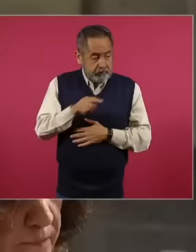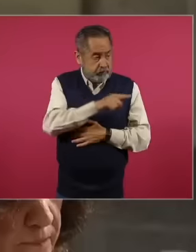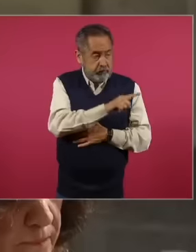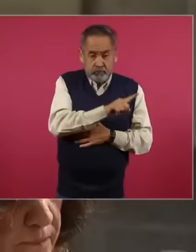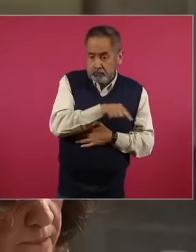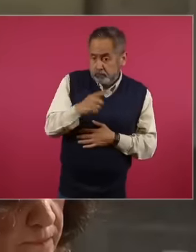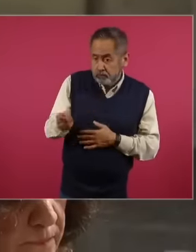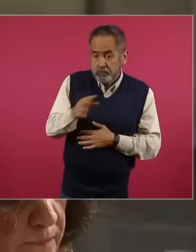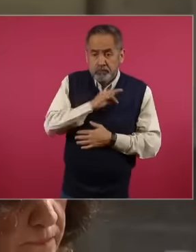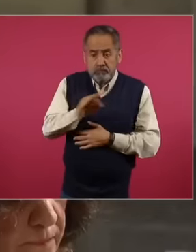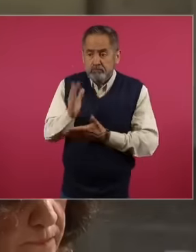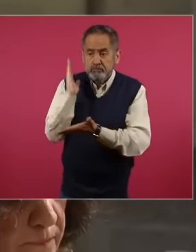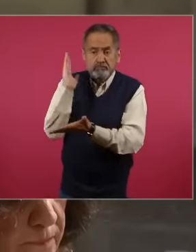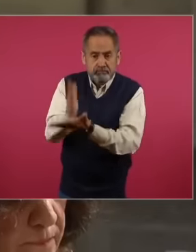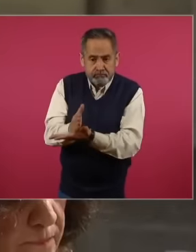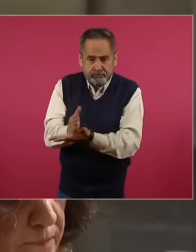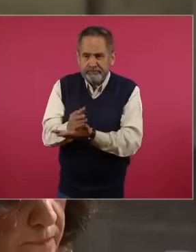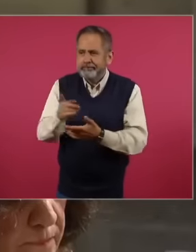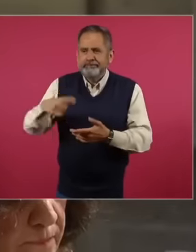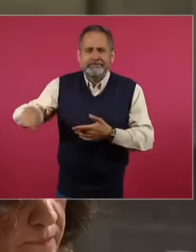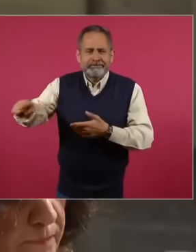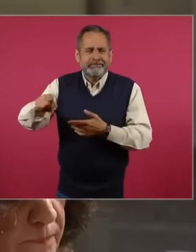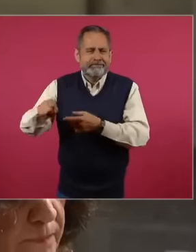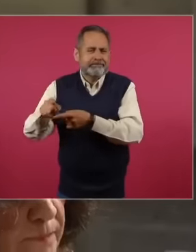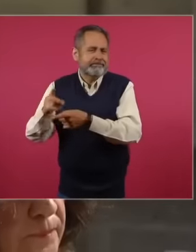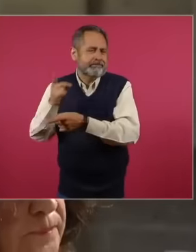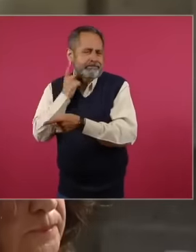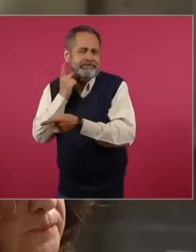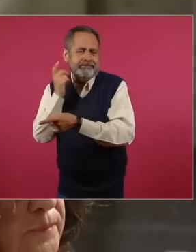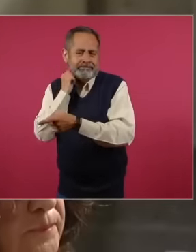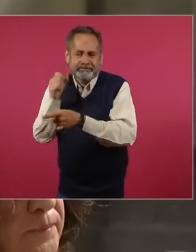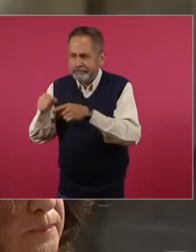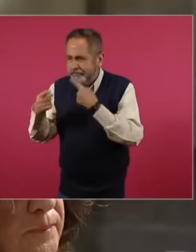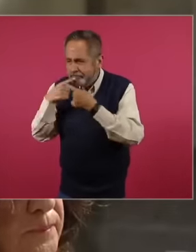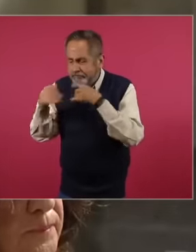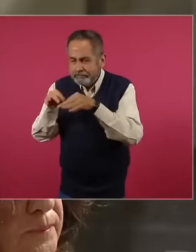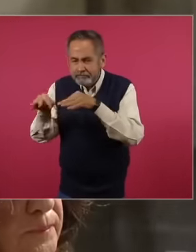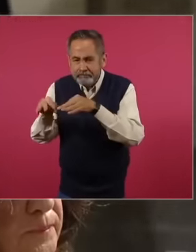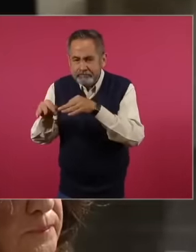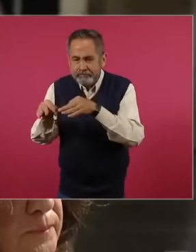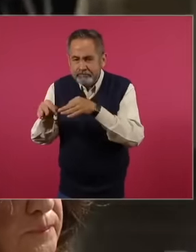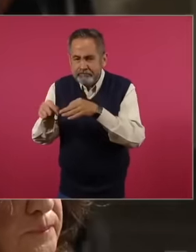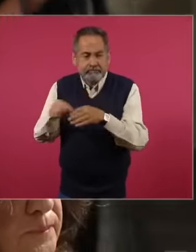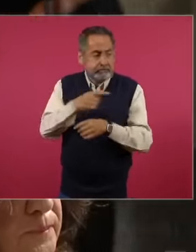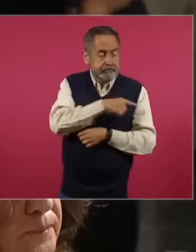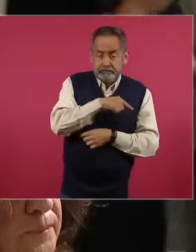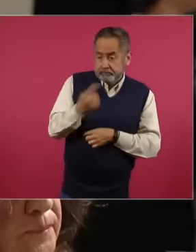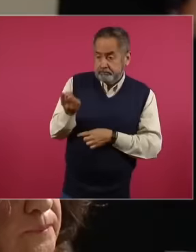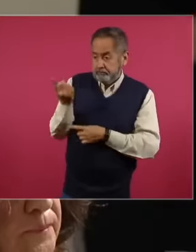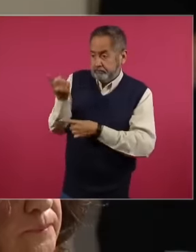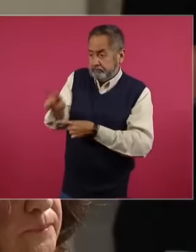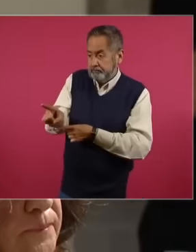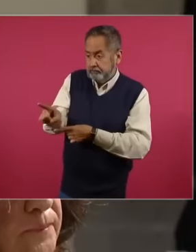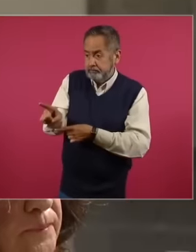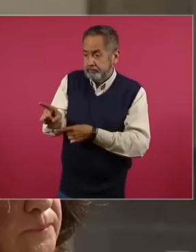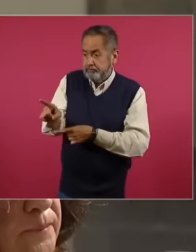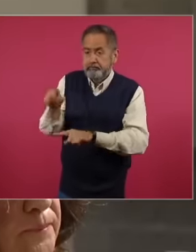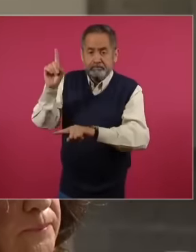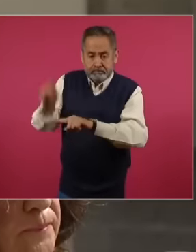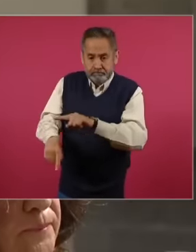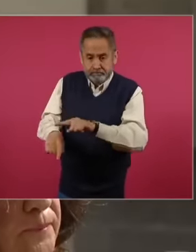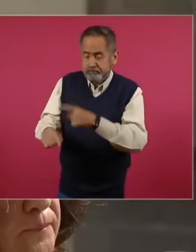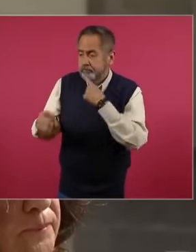uh legislative process that is to say that the congress of the union should be ordered no longer discuss the reform